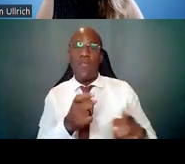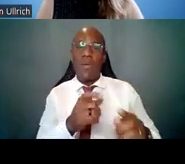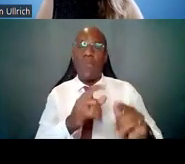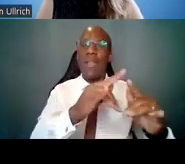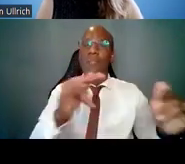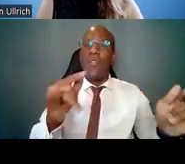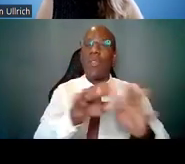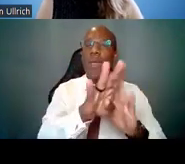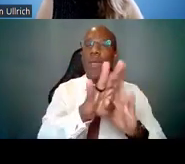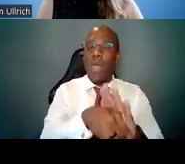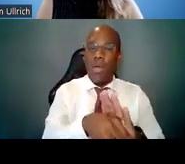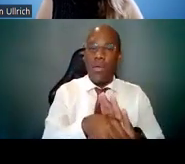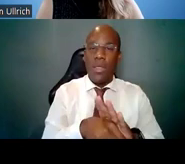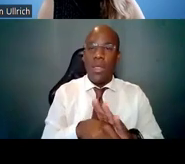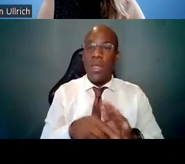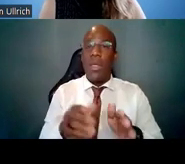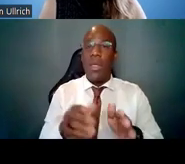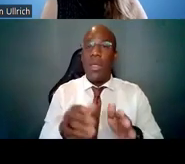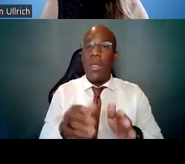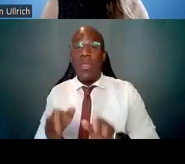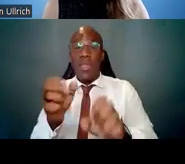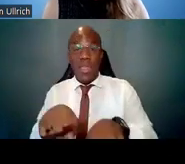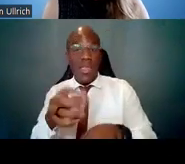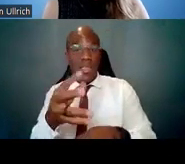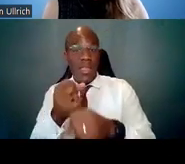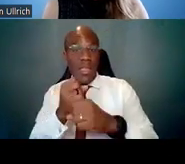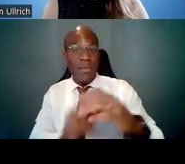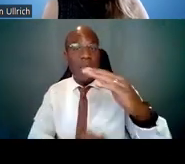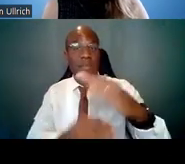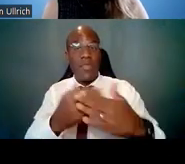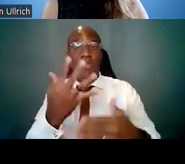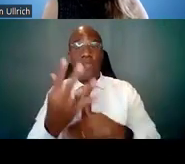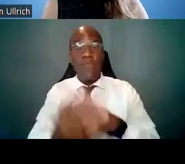of aggregate NRSA support at the predoctoral level.